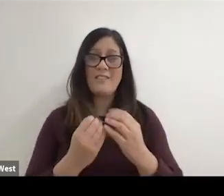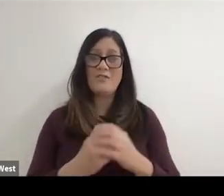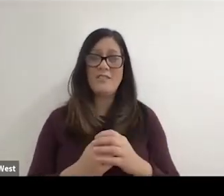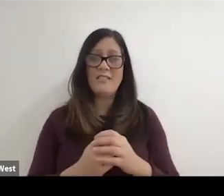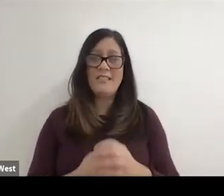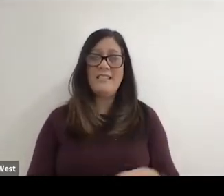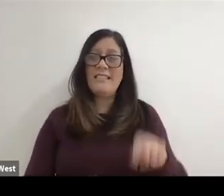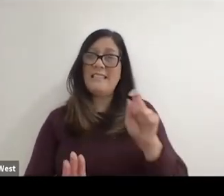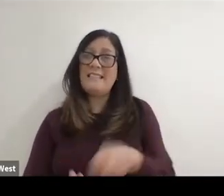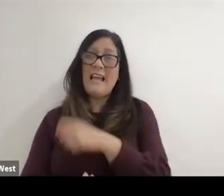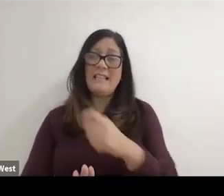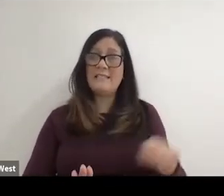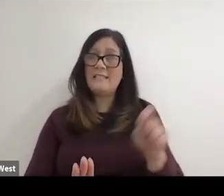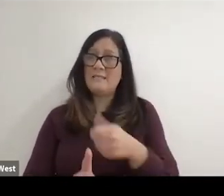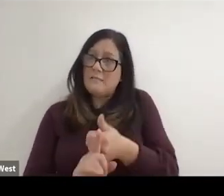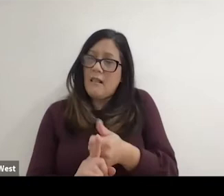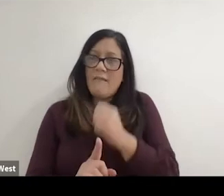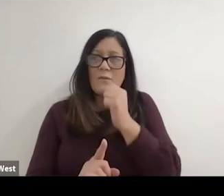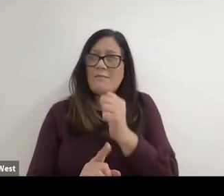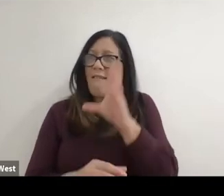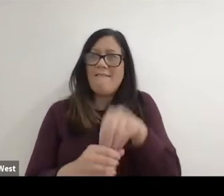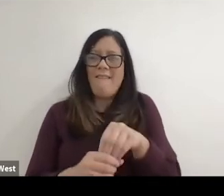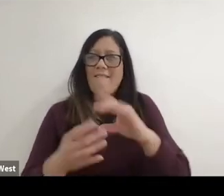tennis was not part of the Olympics, so that changed everything.